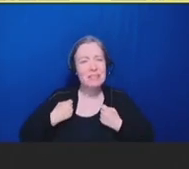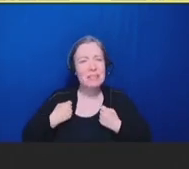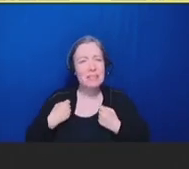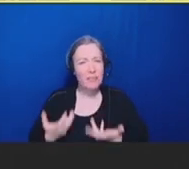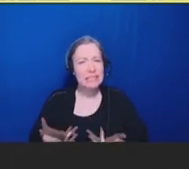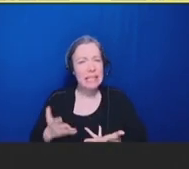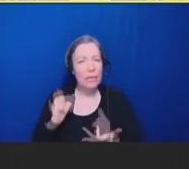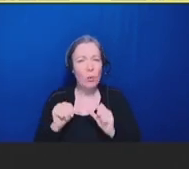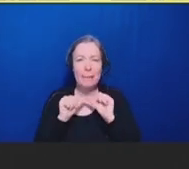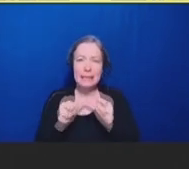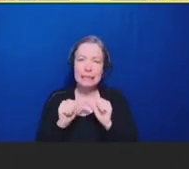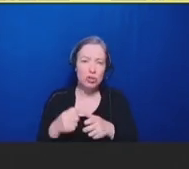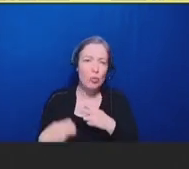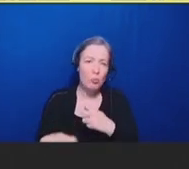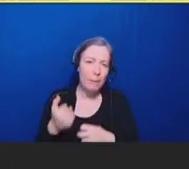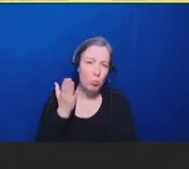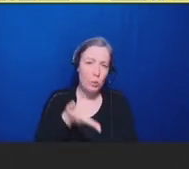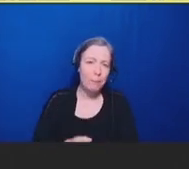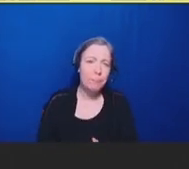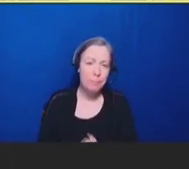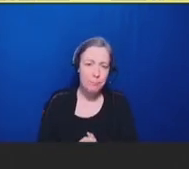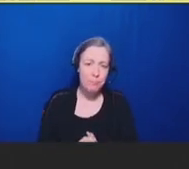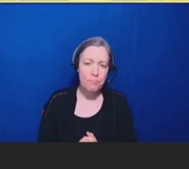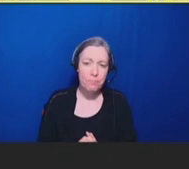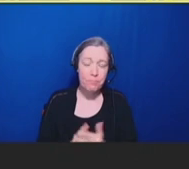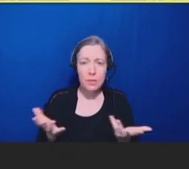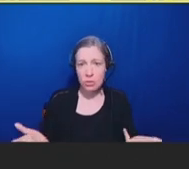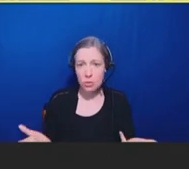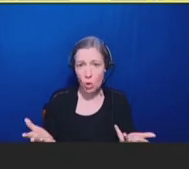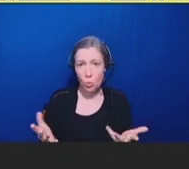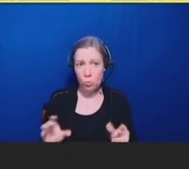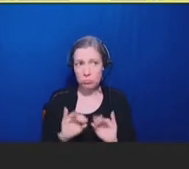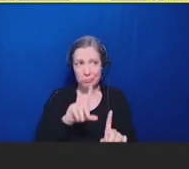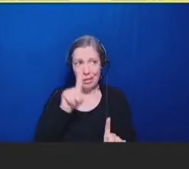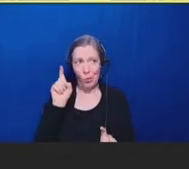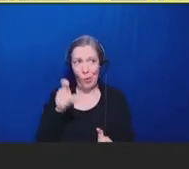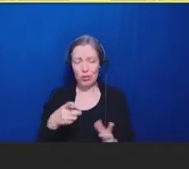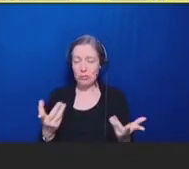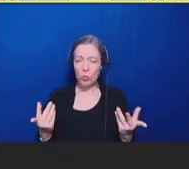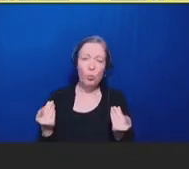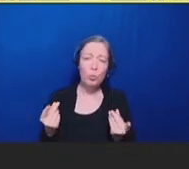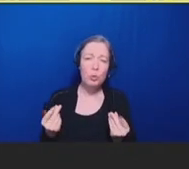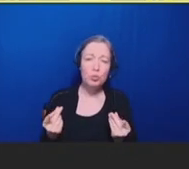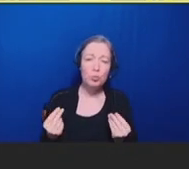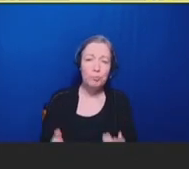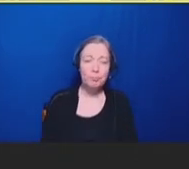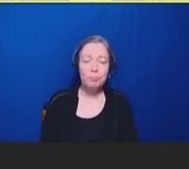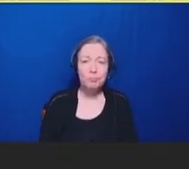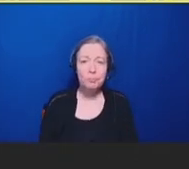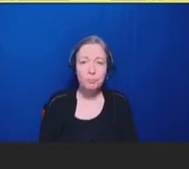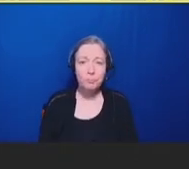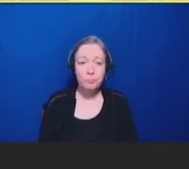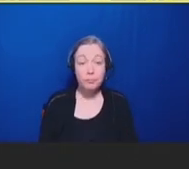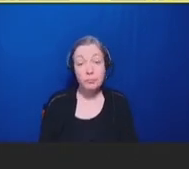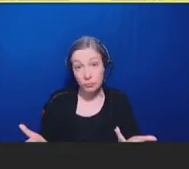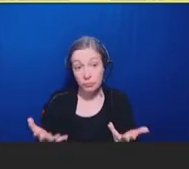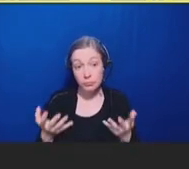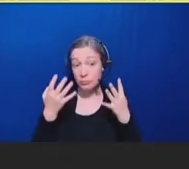All right. So, obviously, the question then is, well, what can we do about it? And, unfortunately,